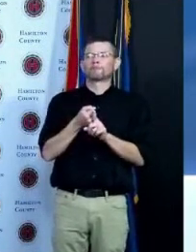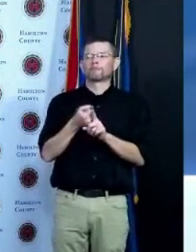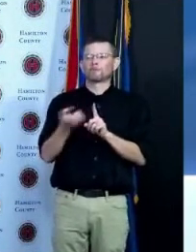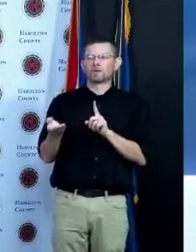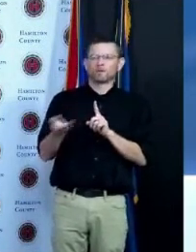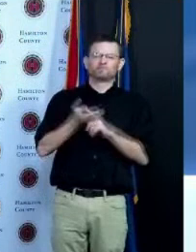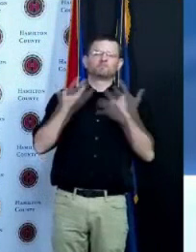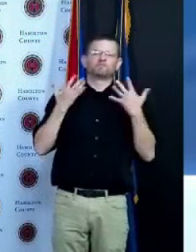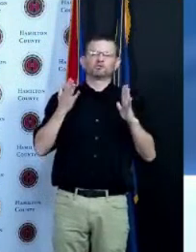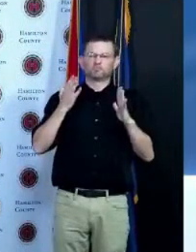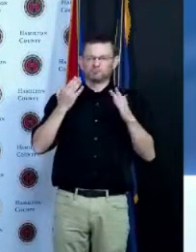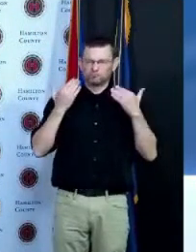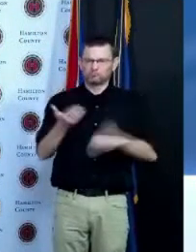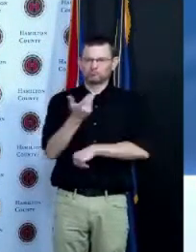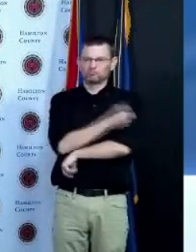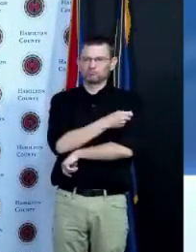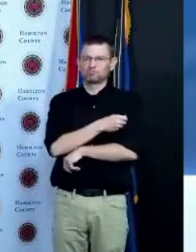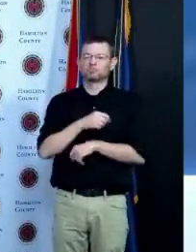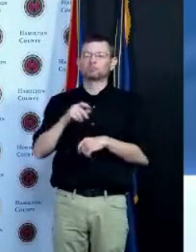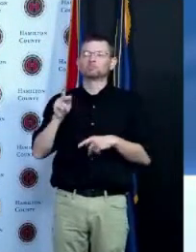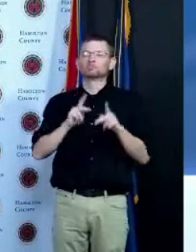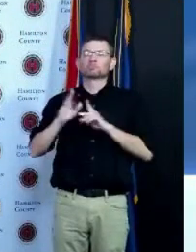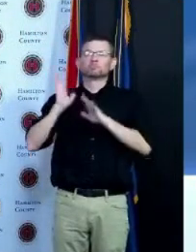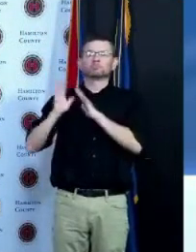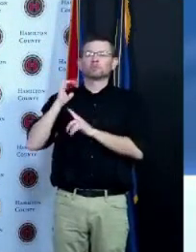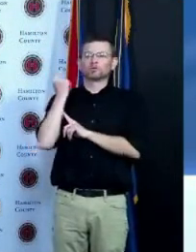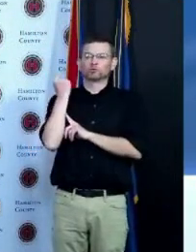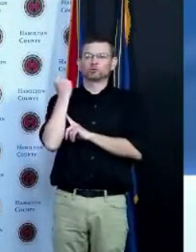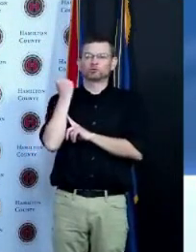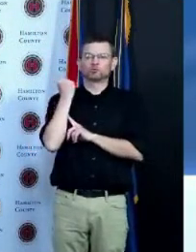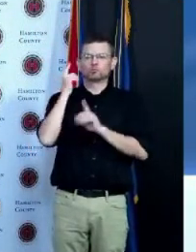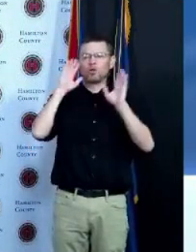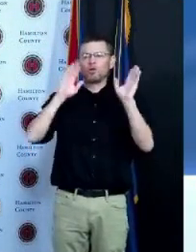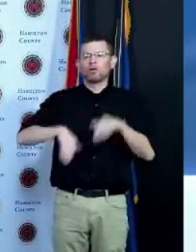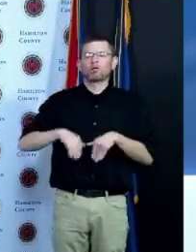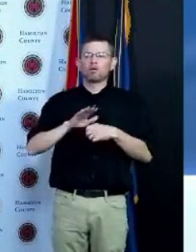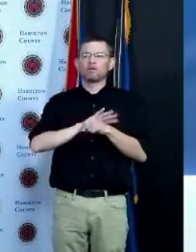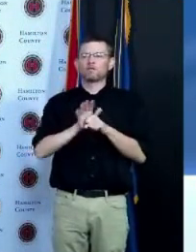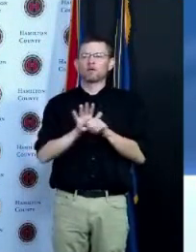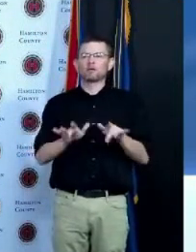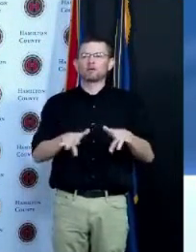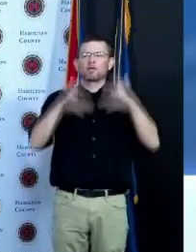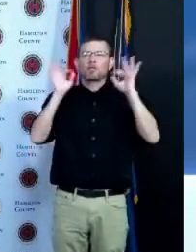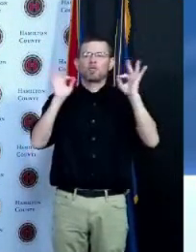it would evaporate and medical community wasn't exactly saying that political leaders were and one